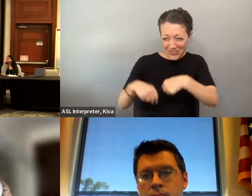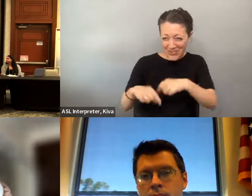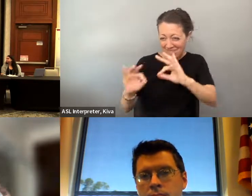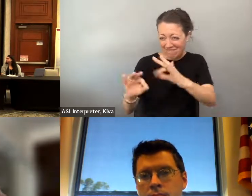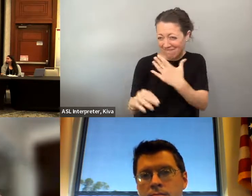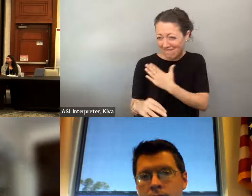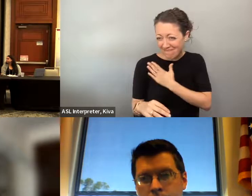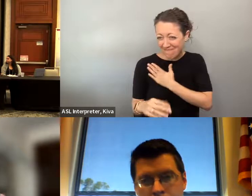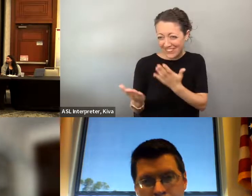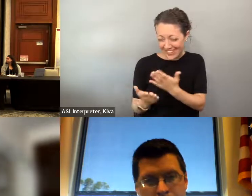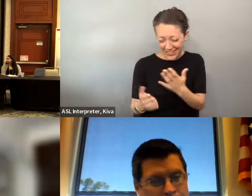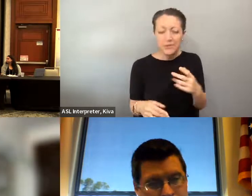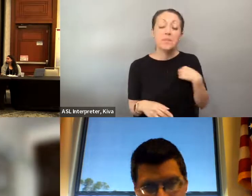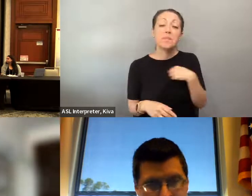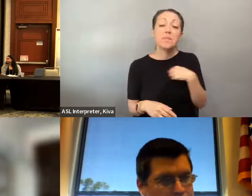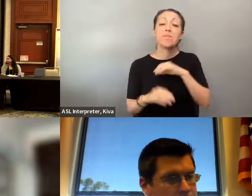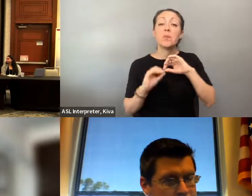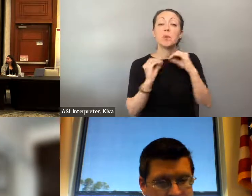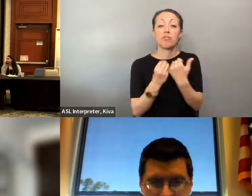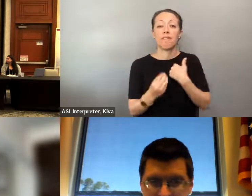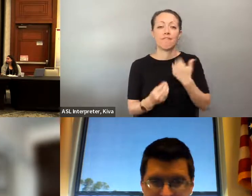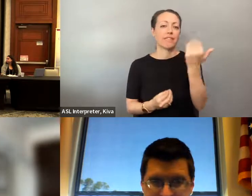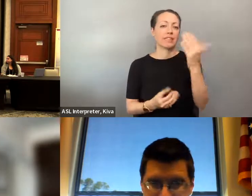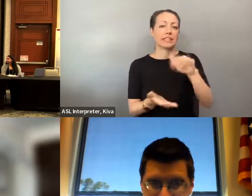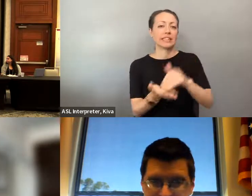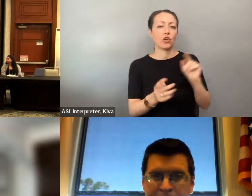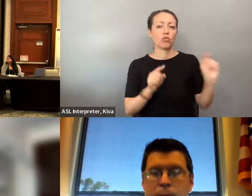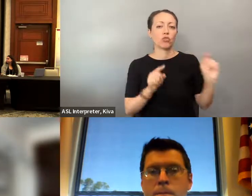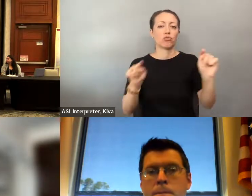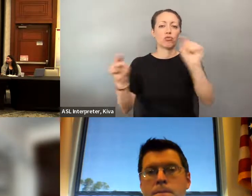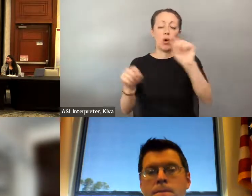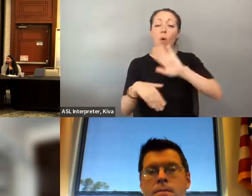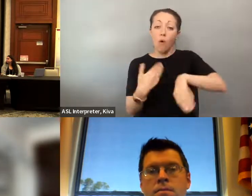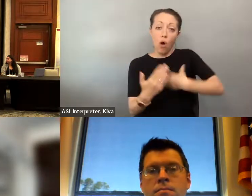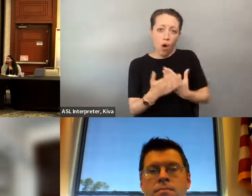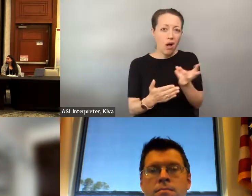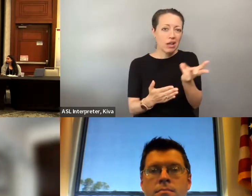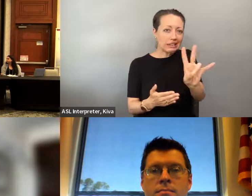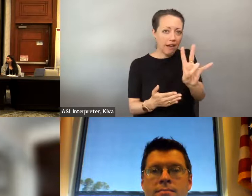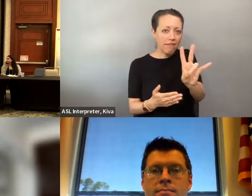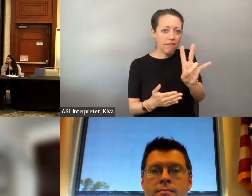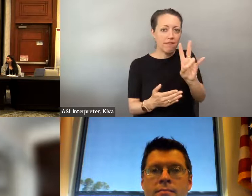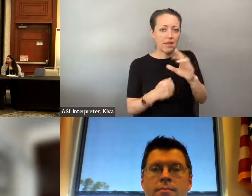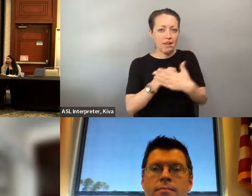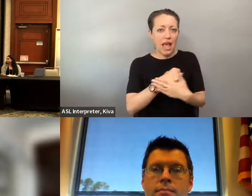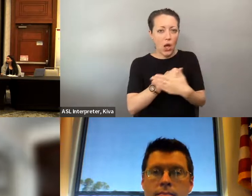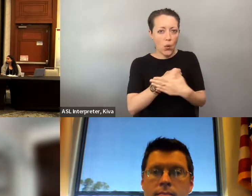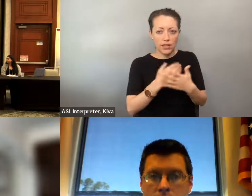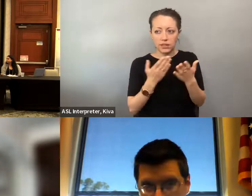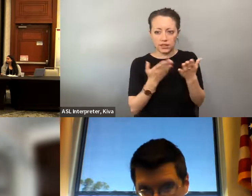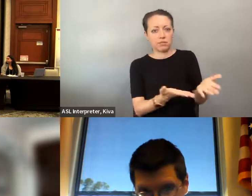on Zoom are from the center for independent living, and shutout to all you on Zoom this morning. We have 15